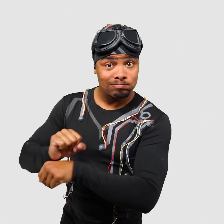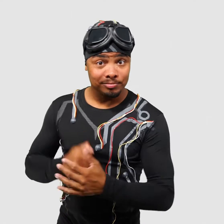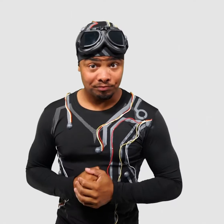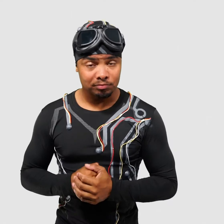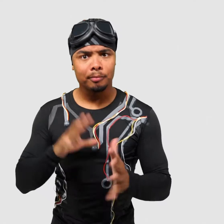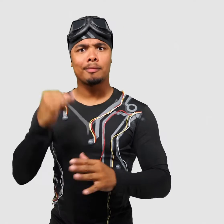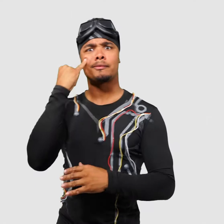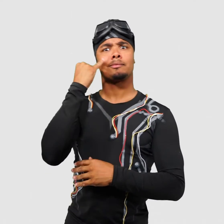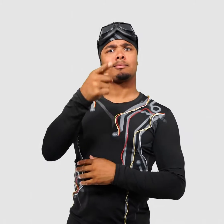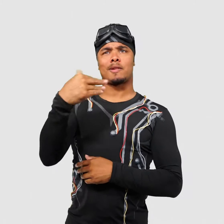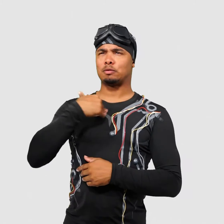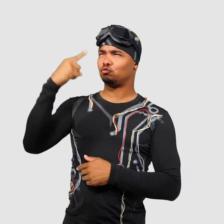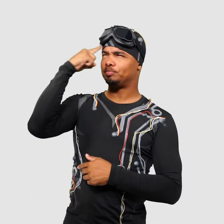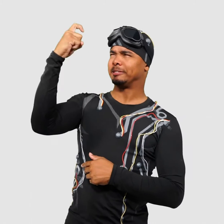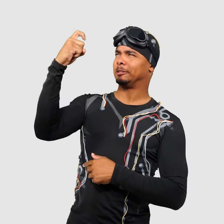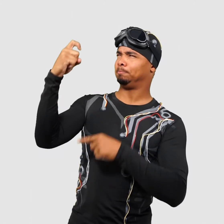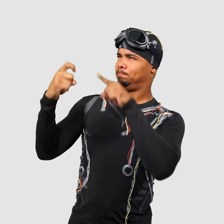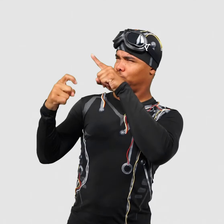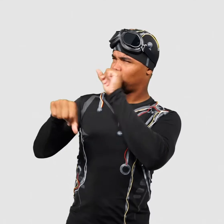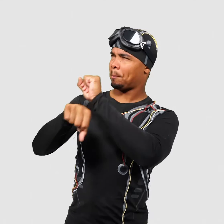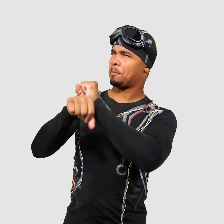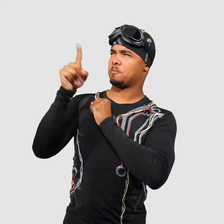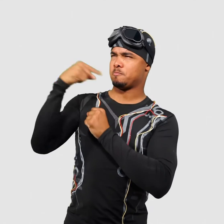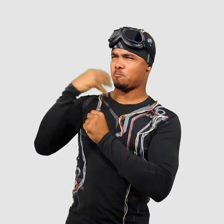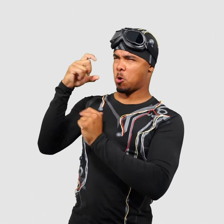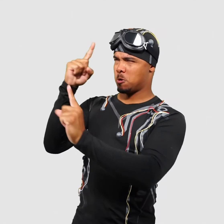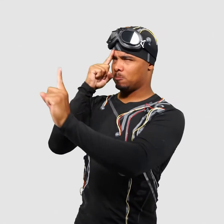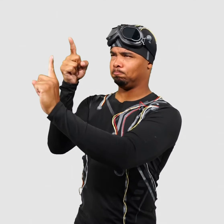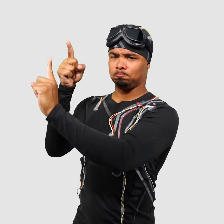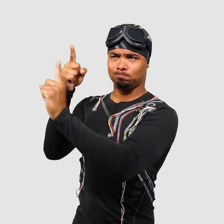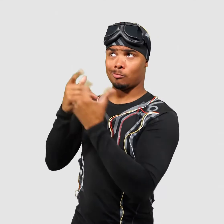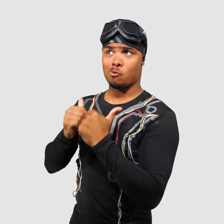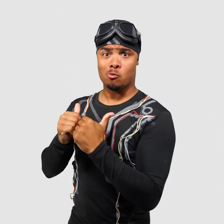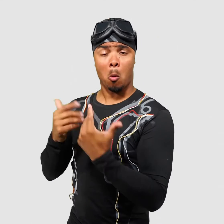and working. If you have a dream career in mind,